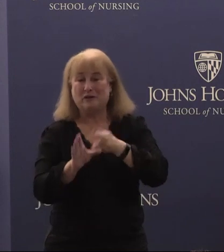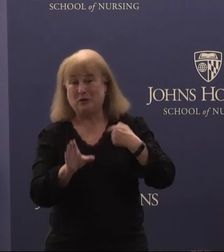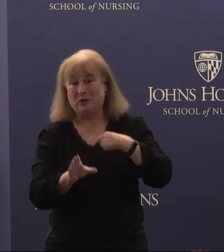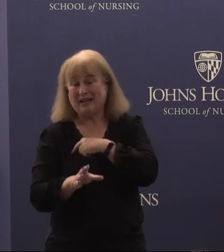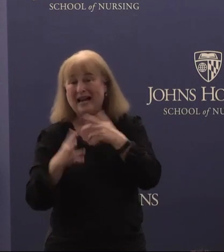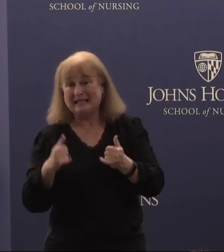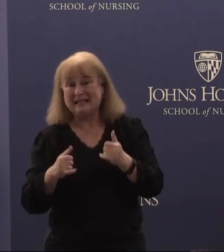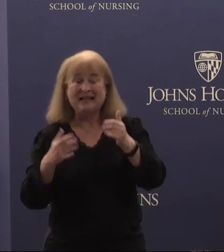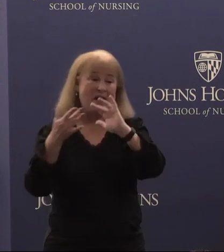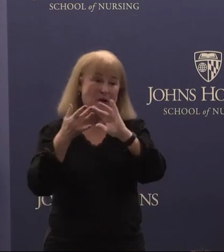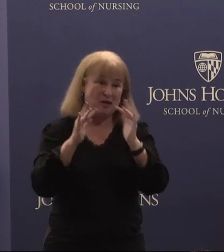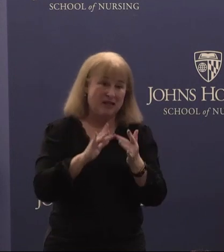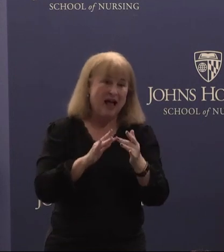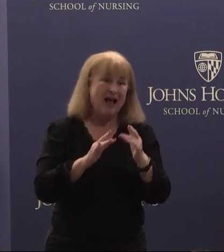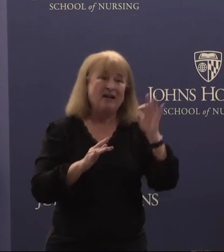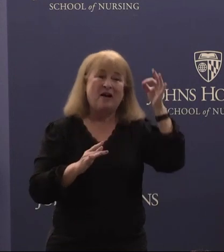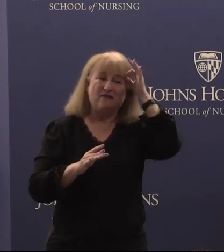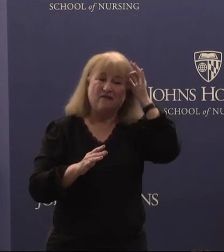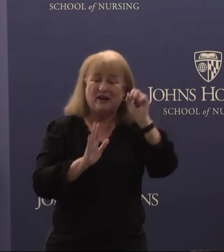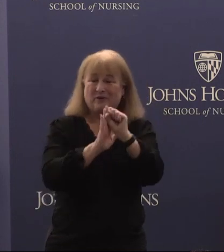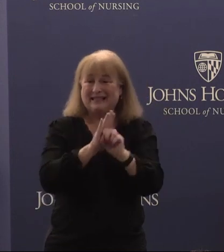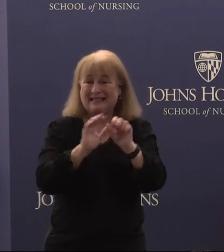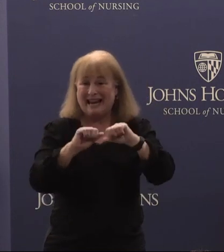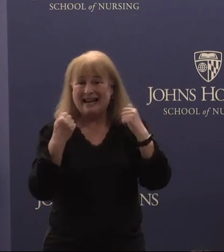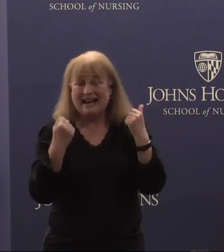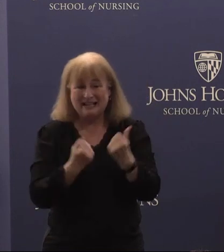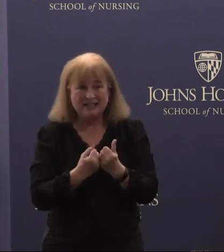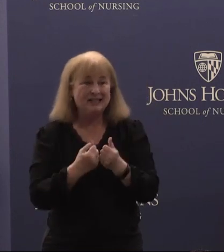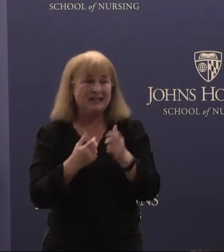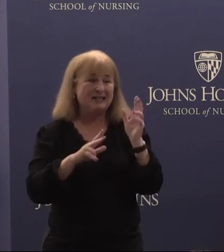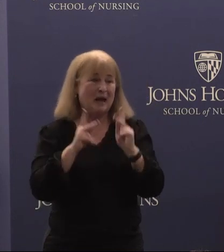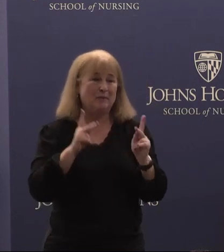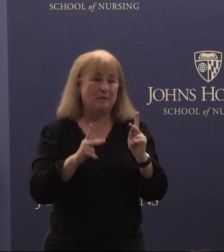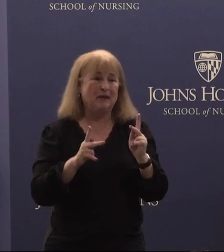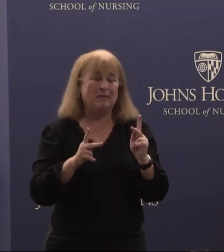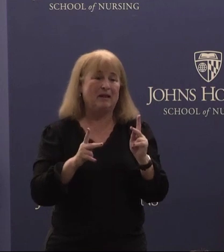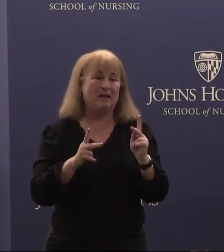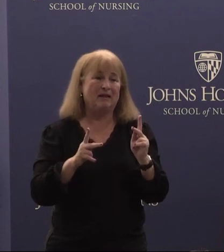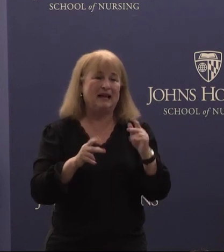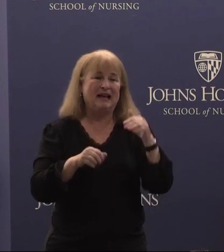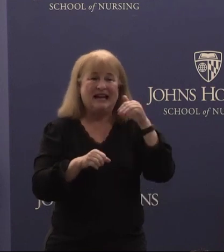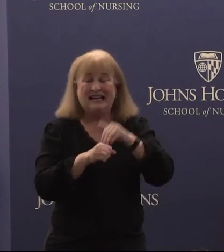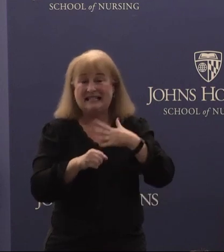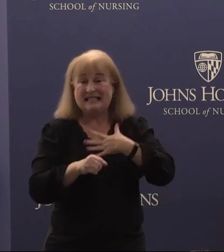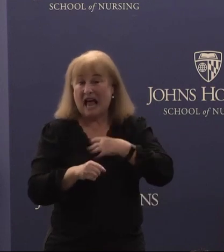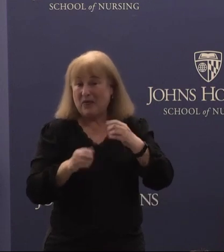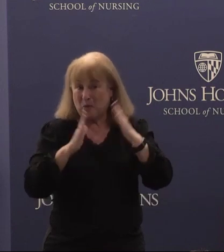online, federal and state agencies and folks in, in inside the White House, and those that have